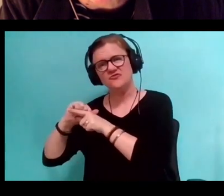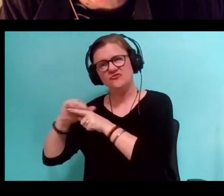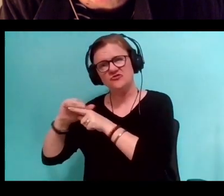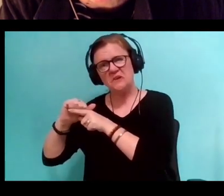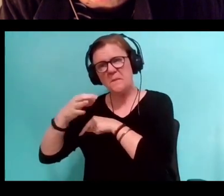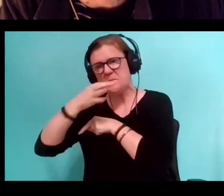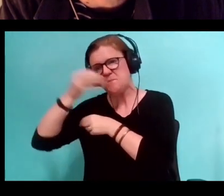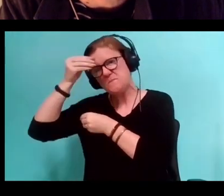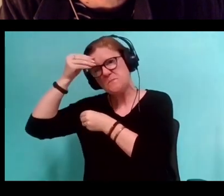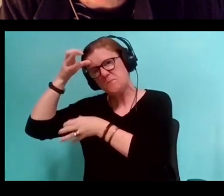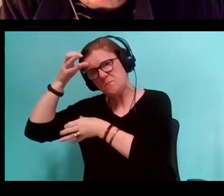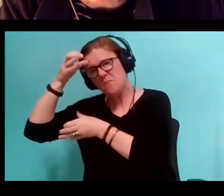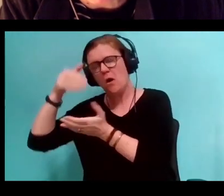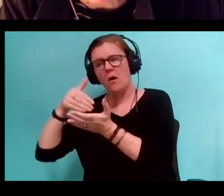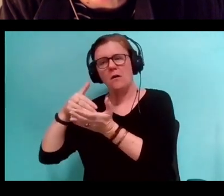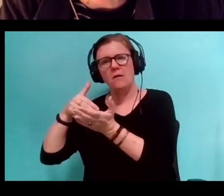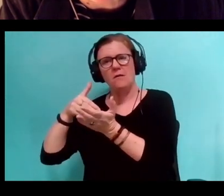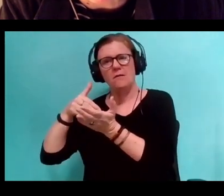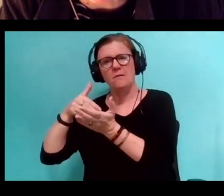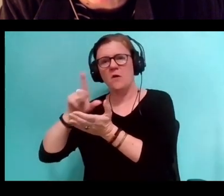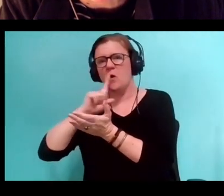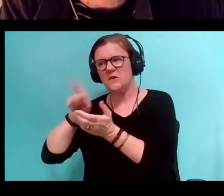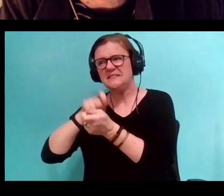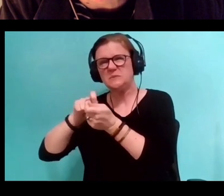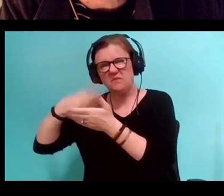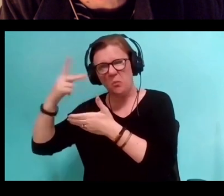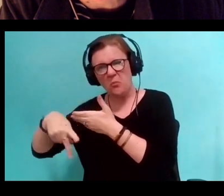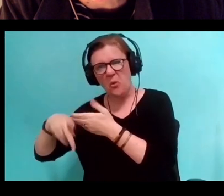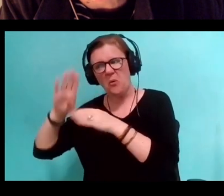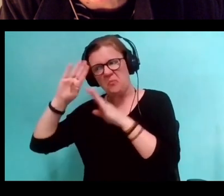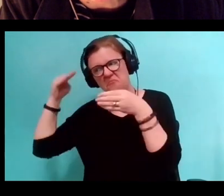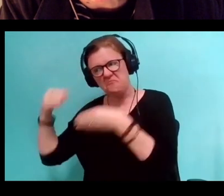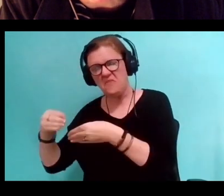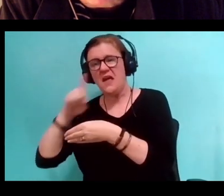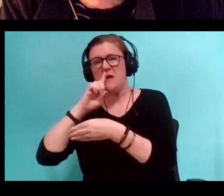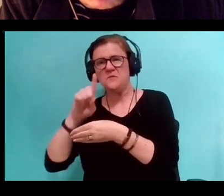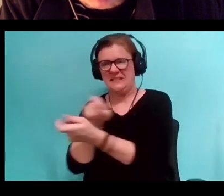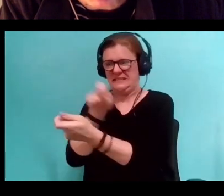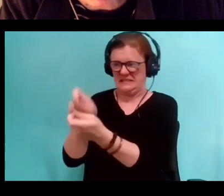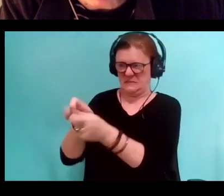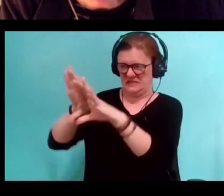have been on a particular program that views a particular disability